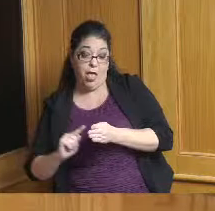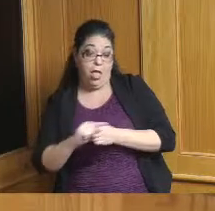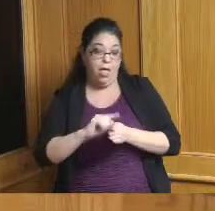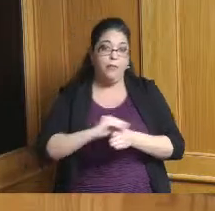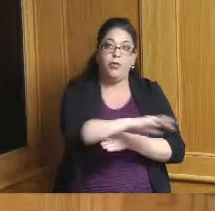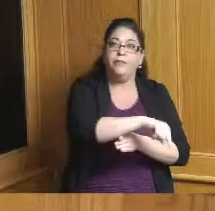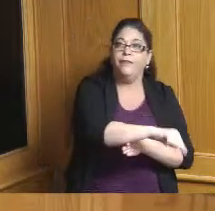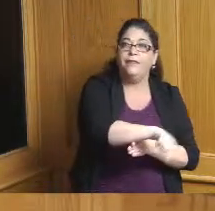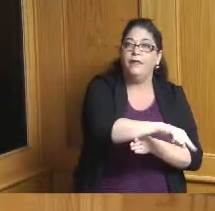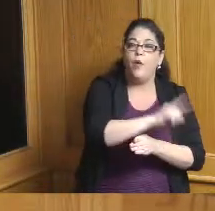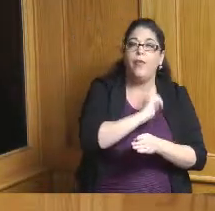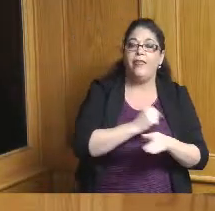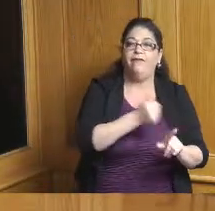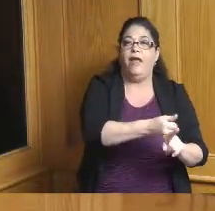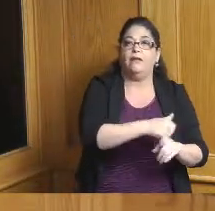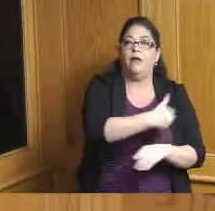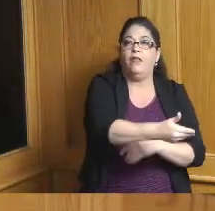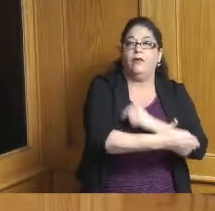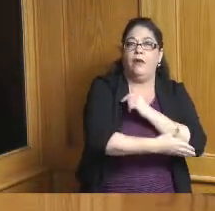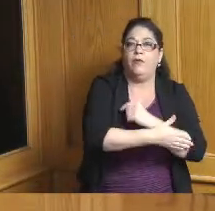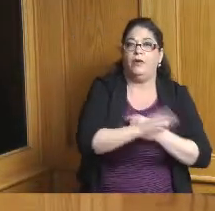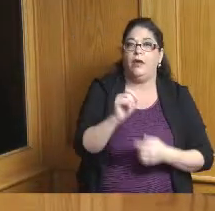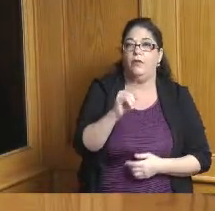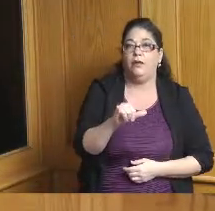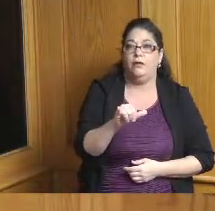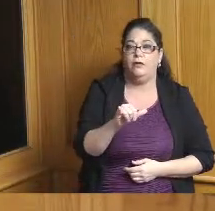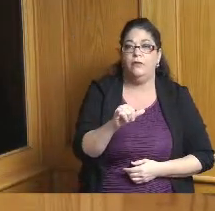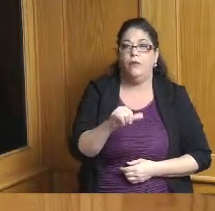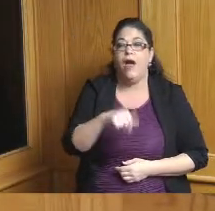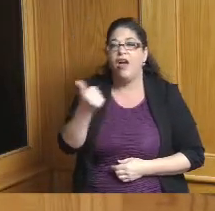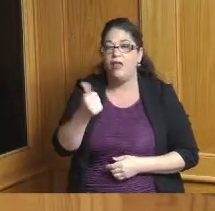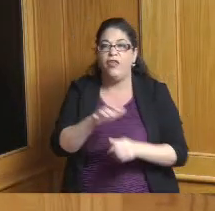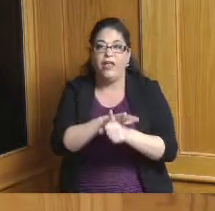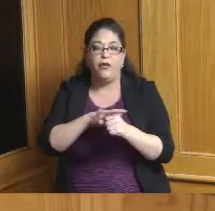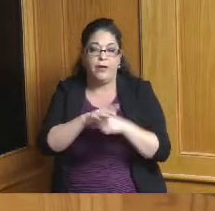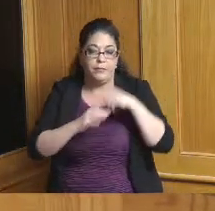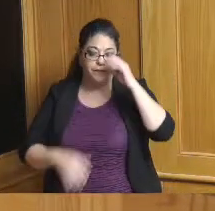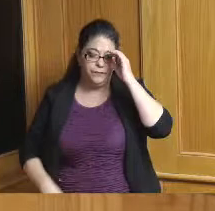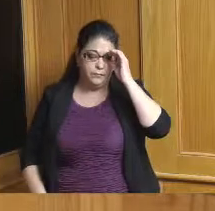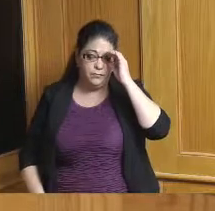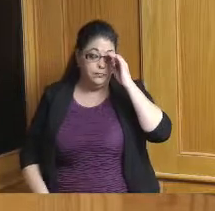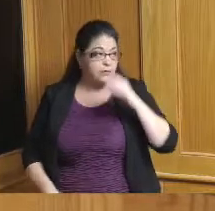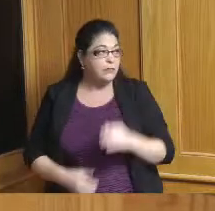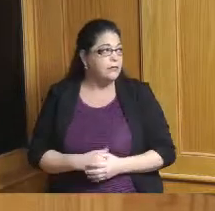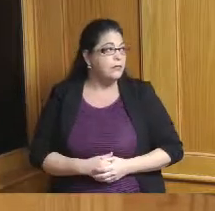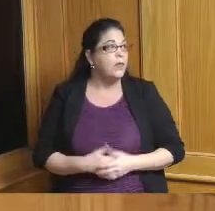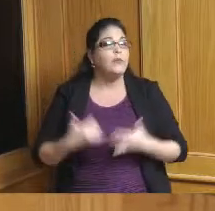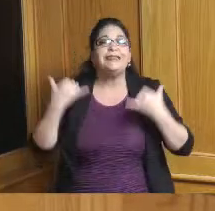or we vote on how it affects the entire county and that's still in the process this is not